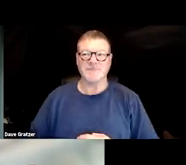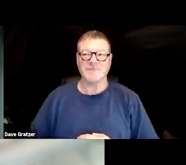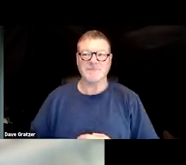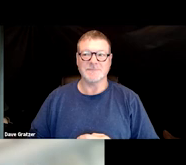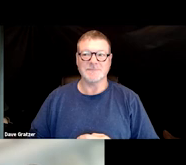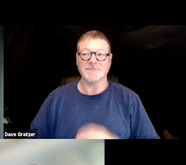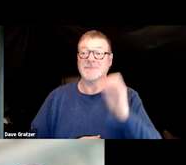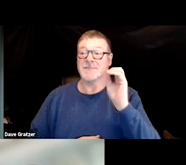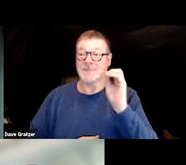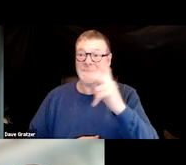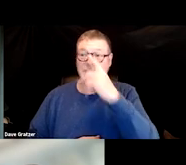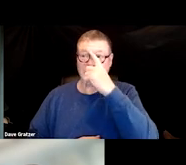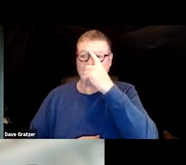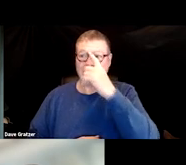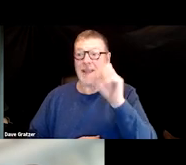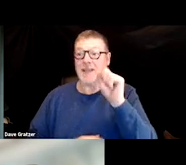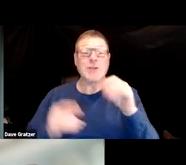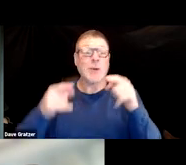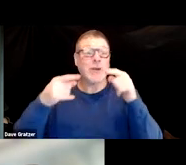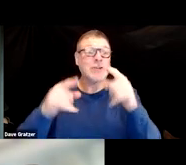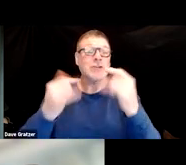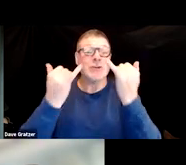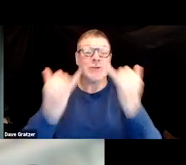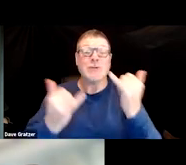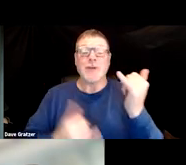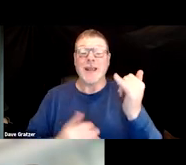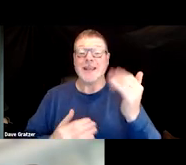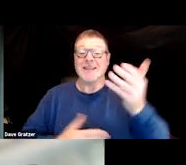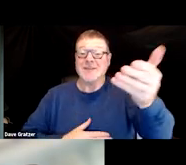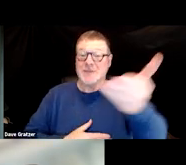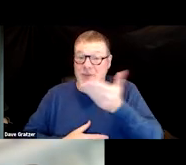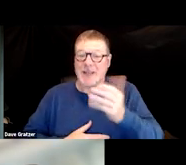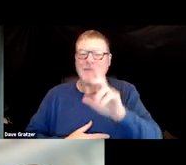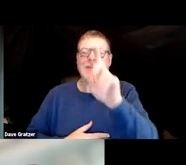Okay, so doing today's welcome we are so lucky to have Doreen Gross